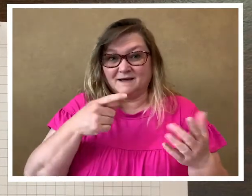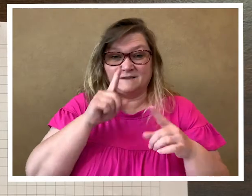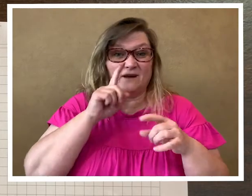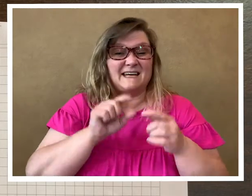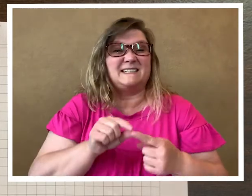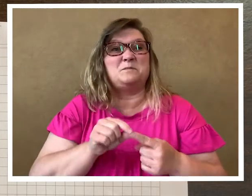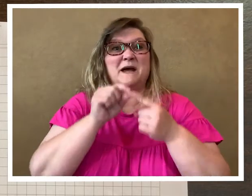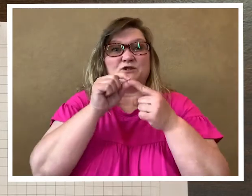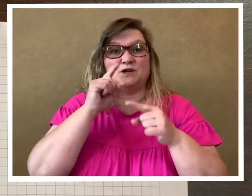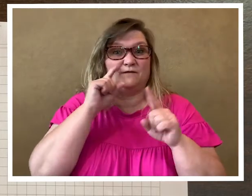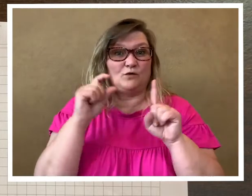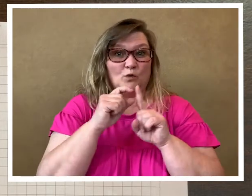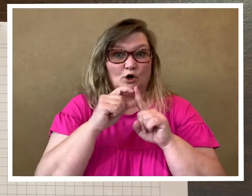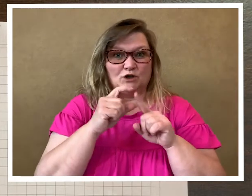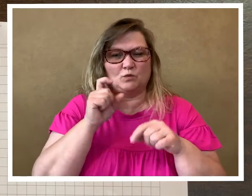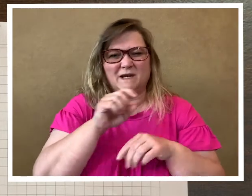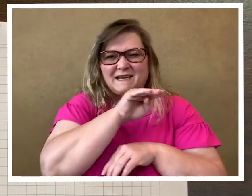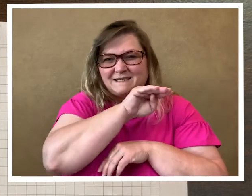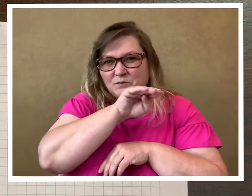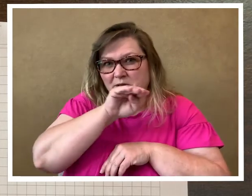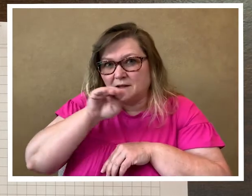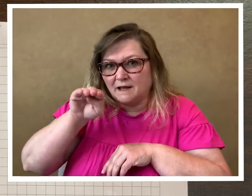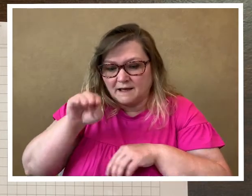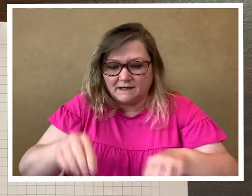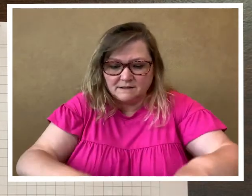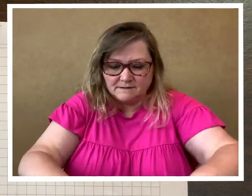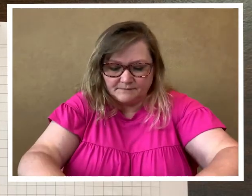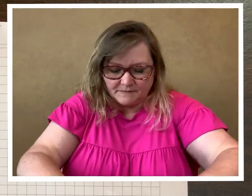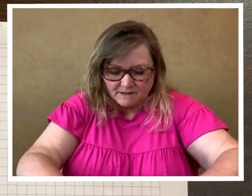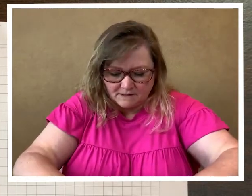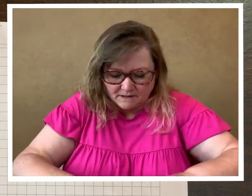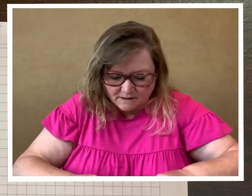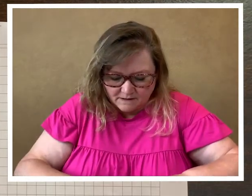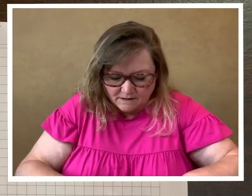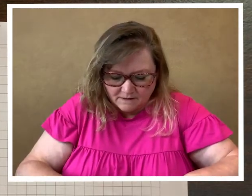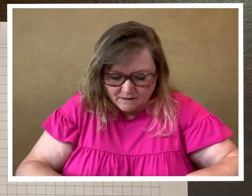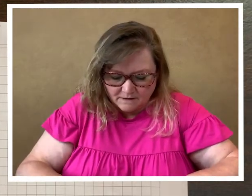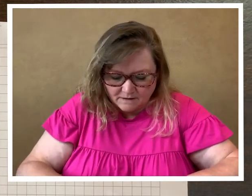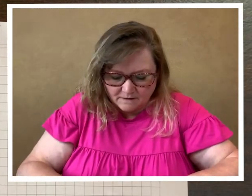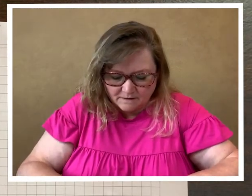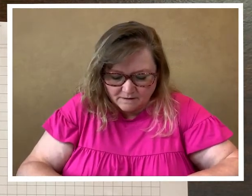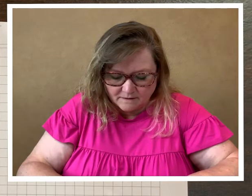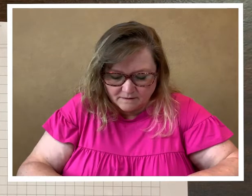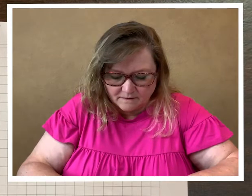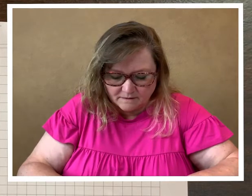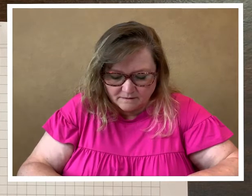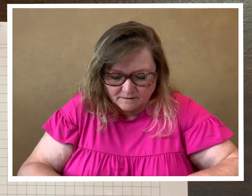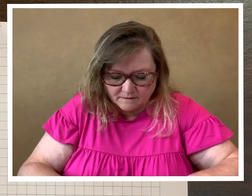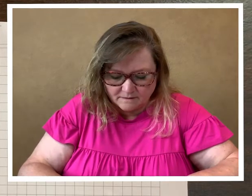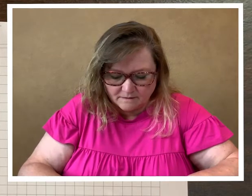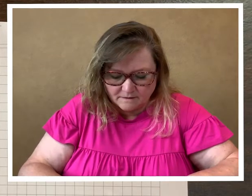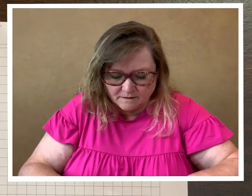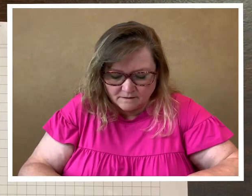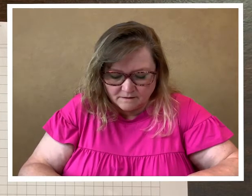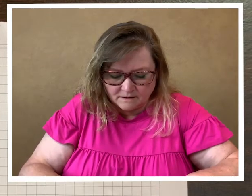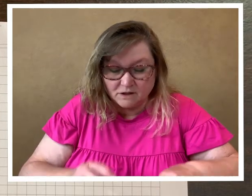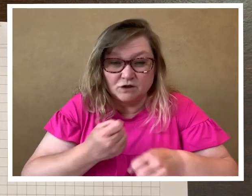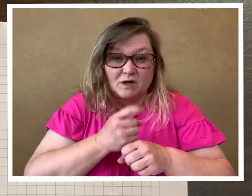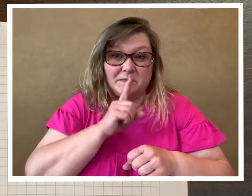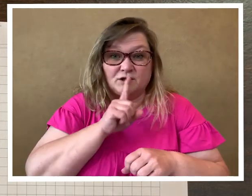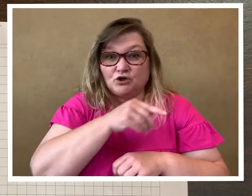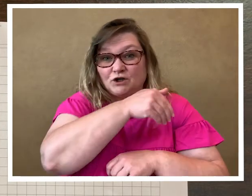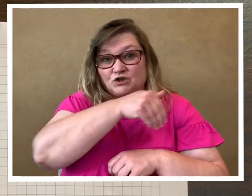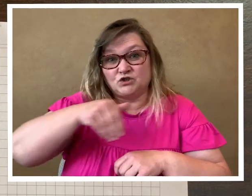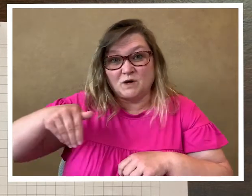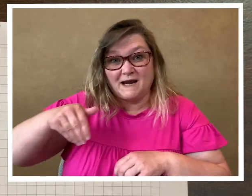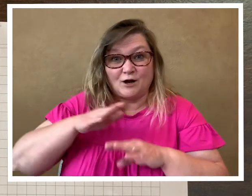especially for words we need it to be aligned. so make sure it's straight on